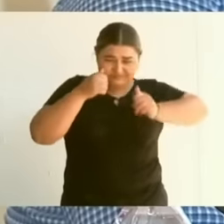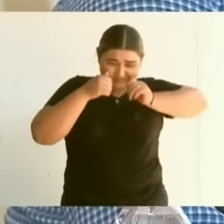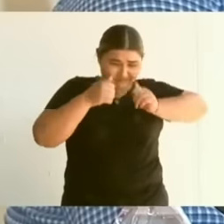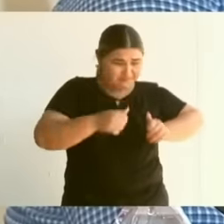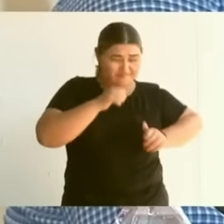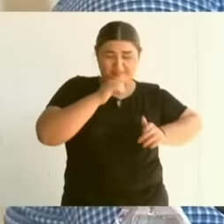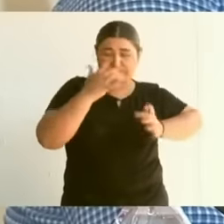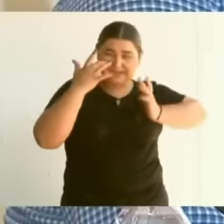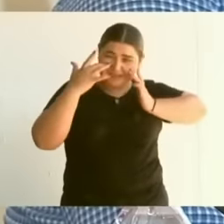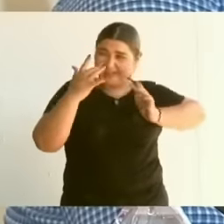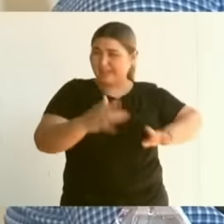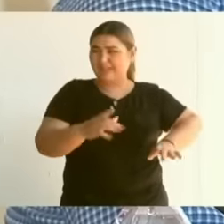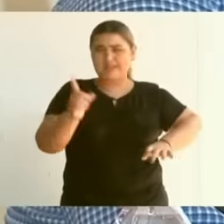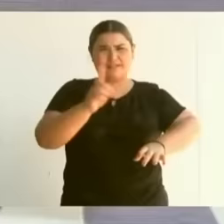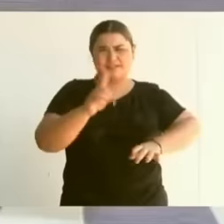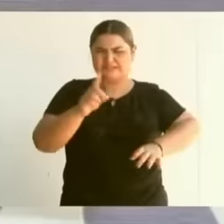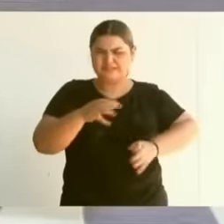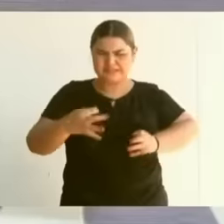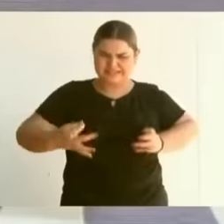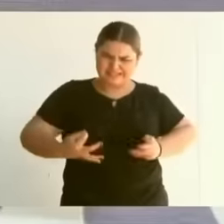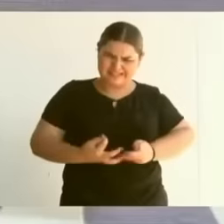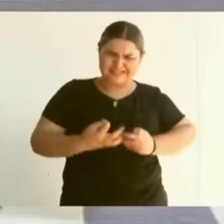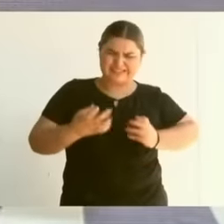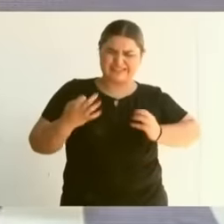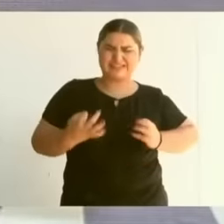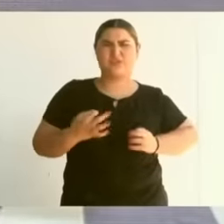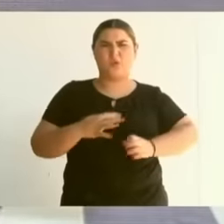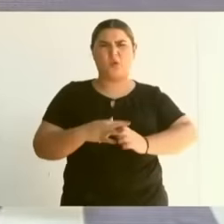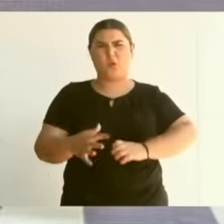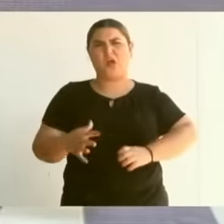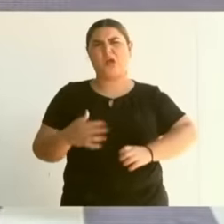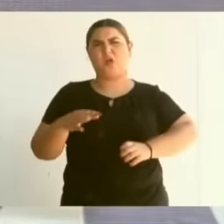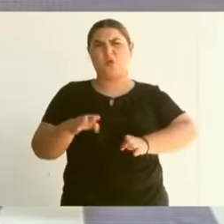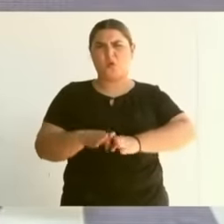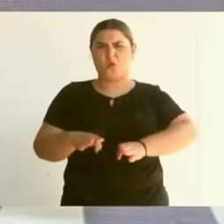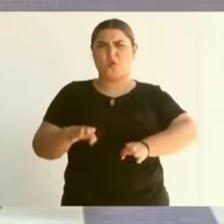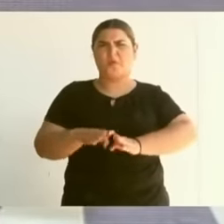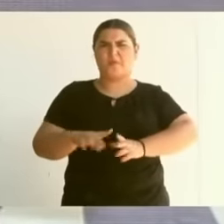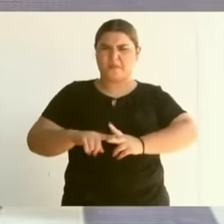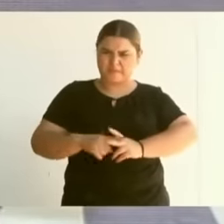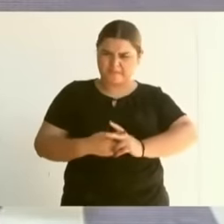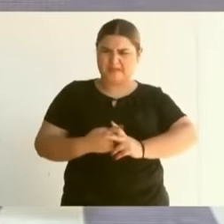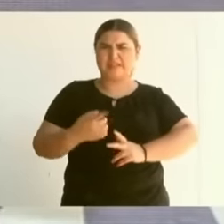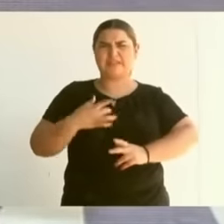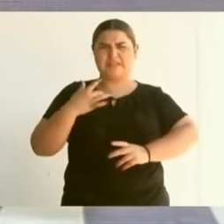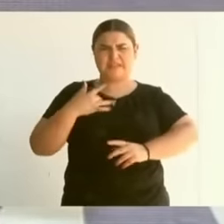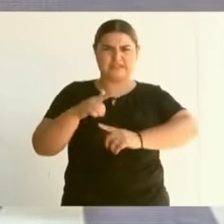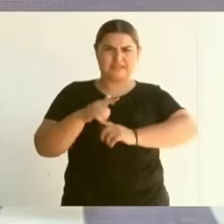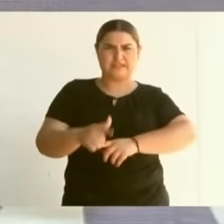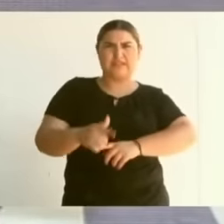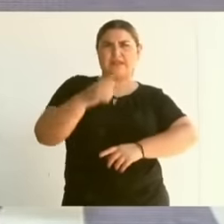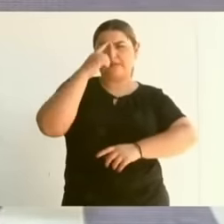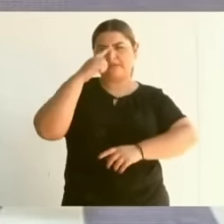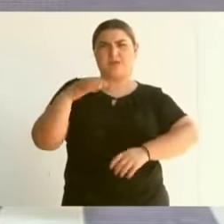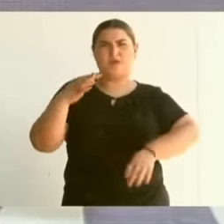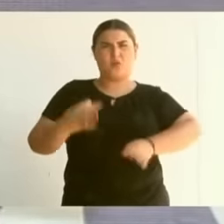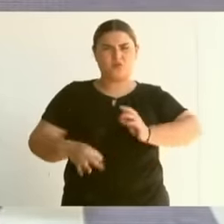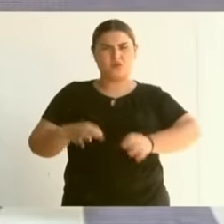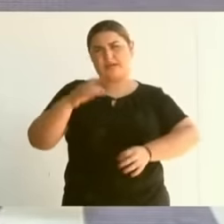its own roots, never again will there be a Mexico that fails to fulfill justice for any Mexican. o